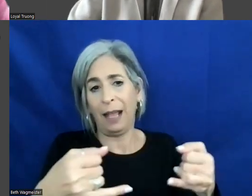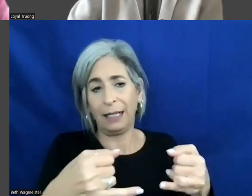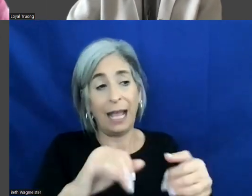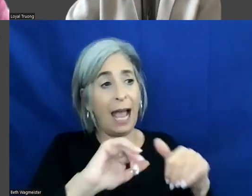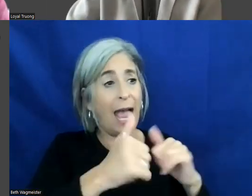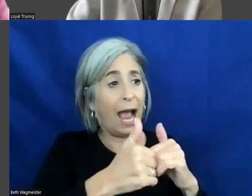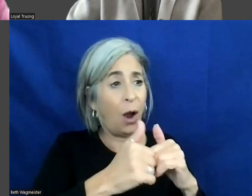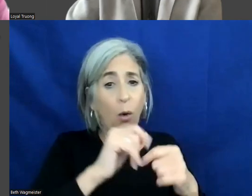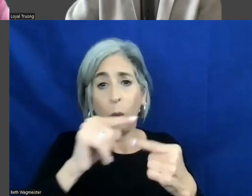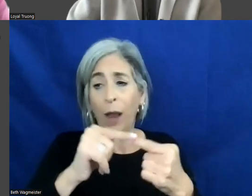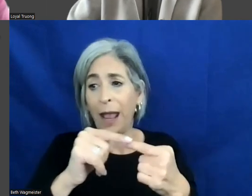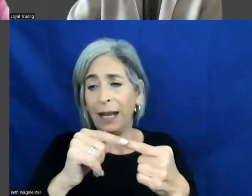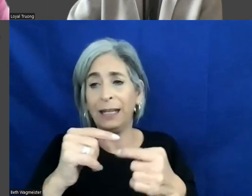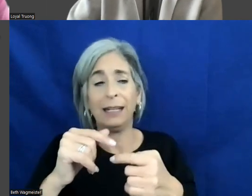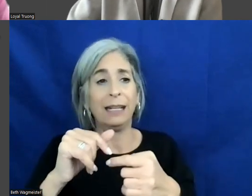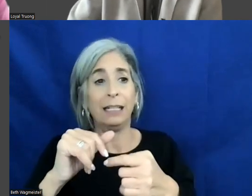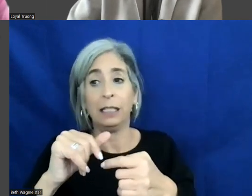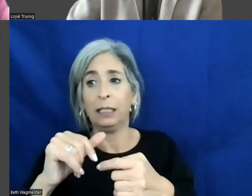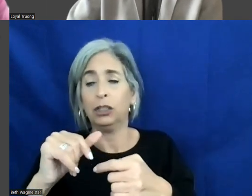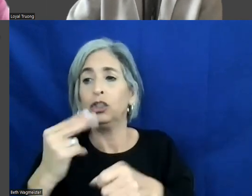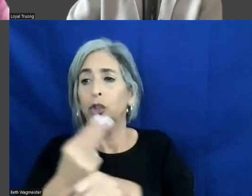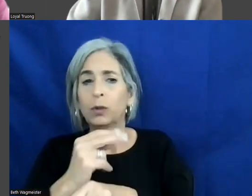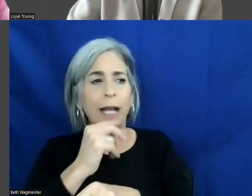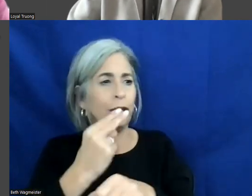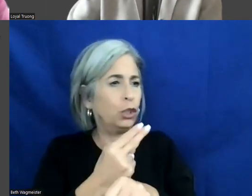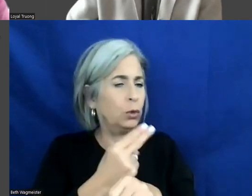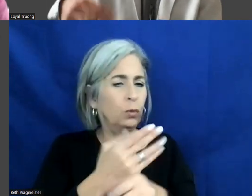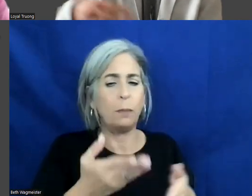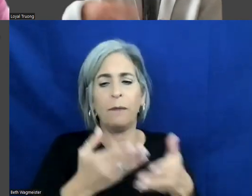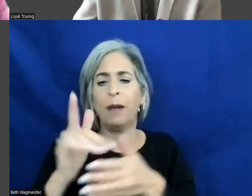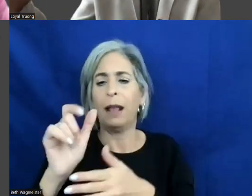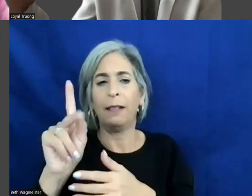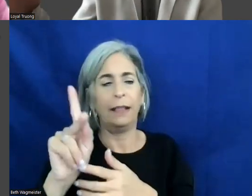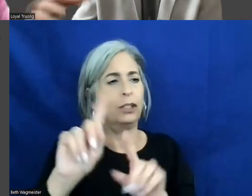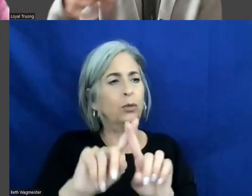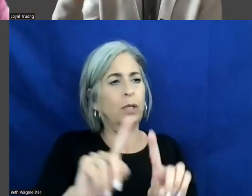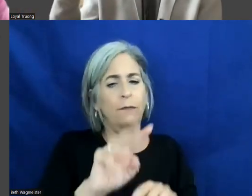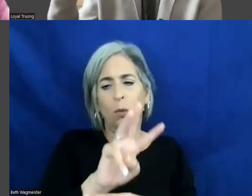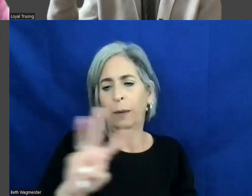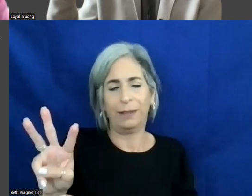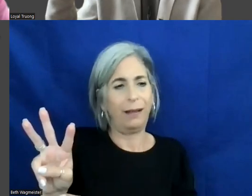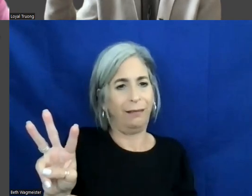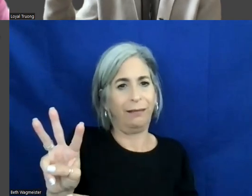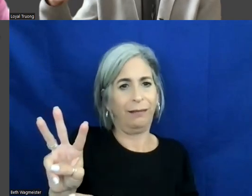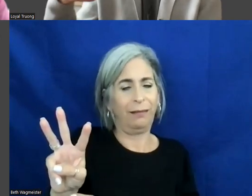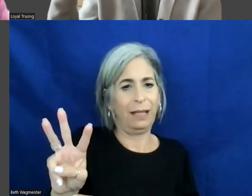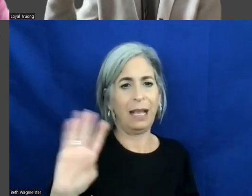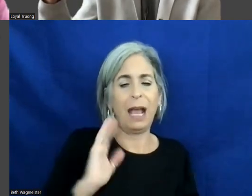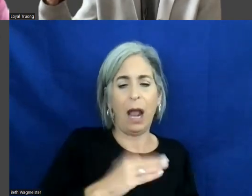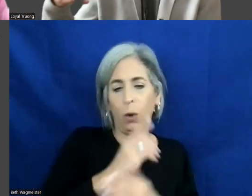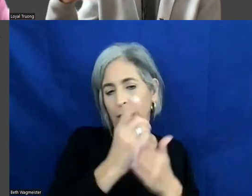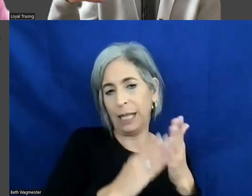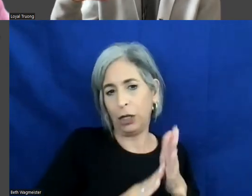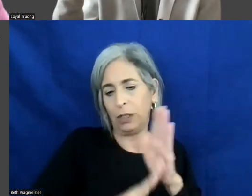when not to use it. We provide links to different websites so our designers and developers could